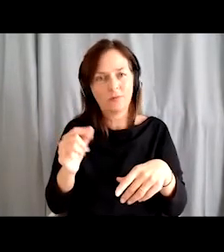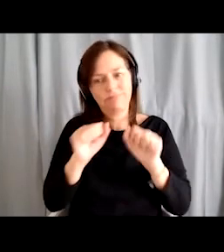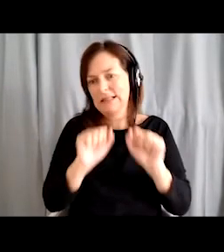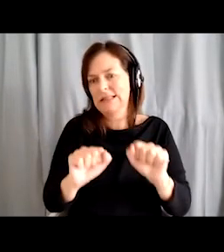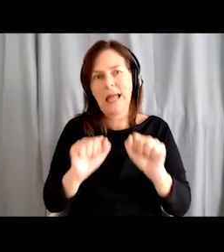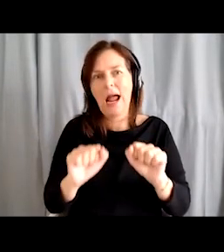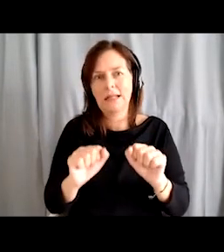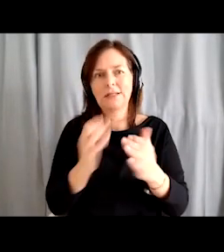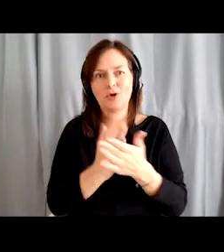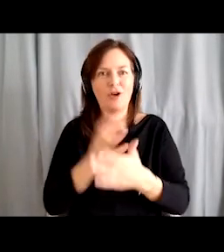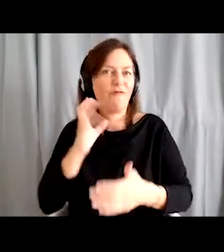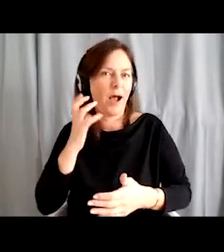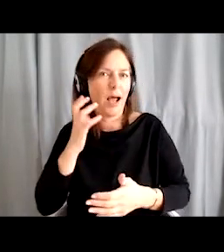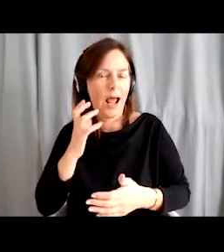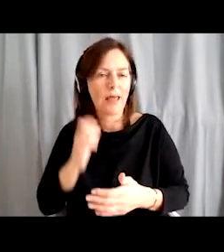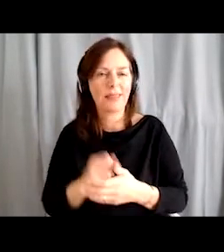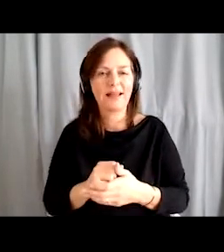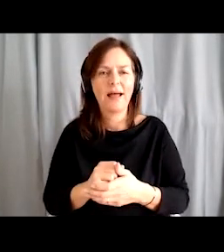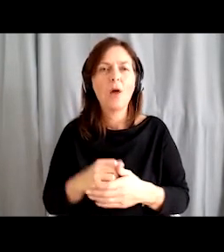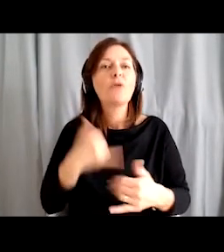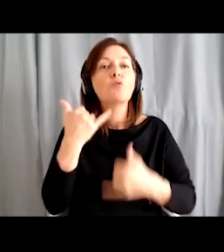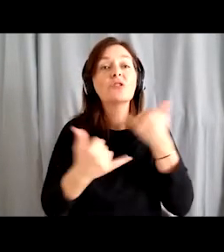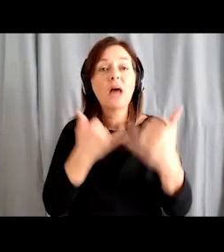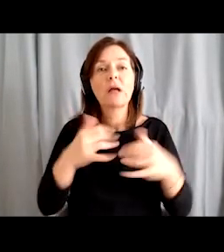Full are all holiday activities for children,